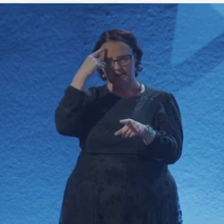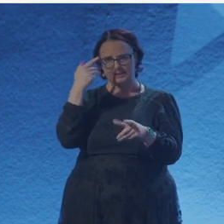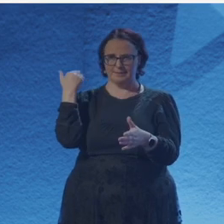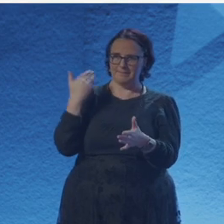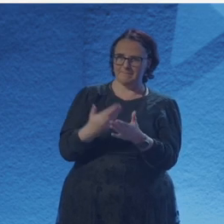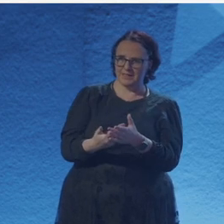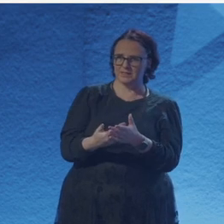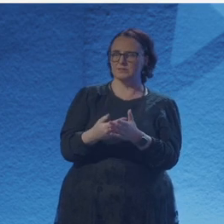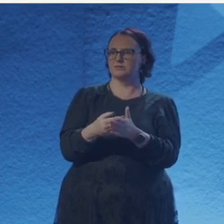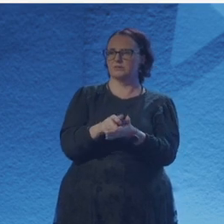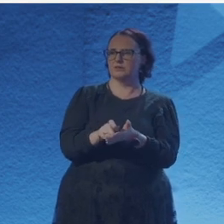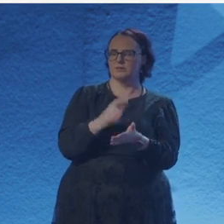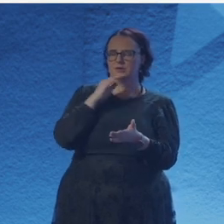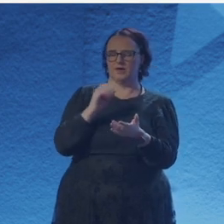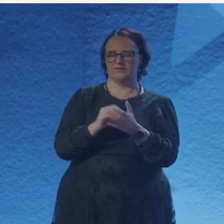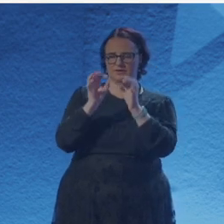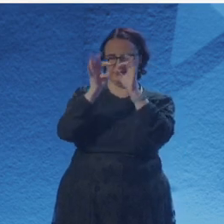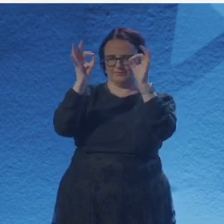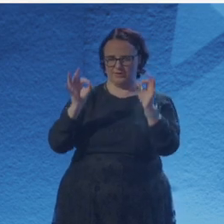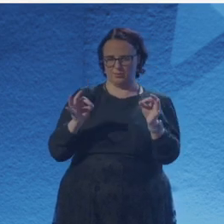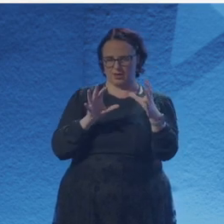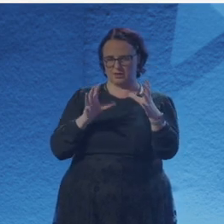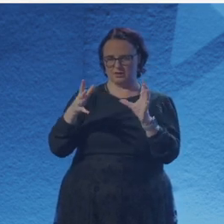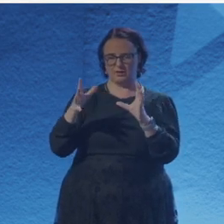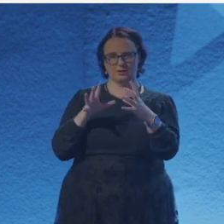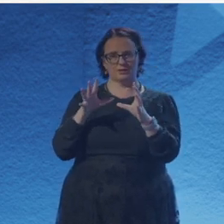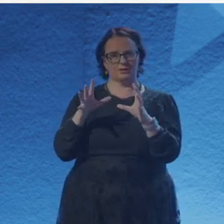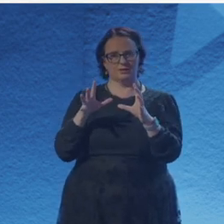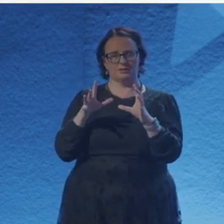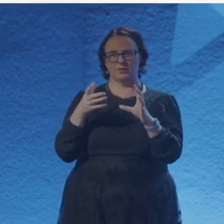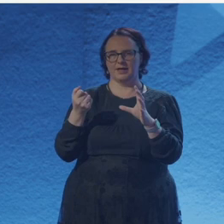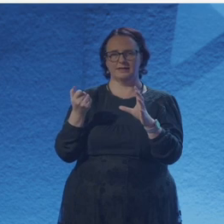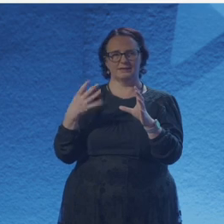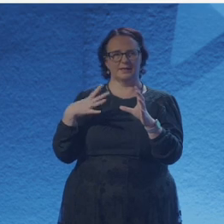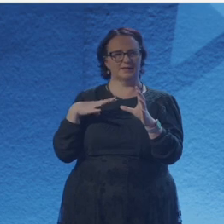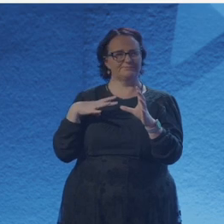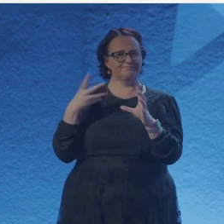form, and will make something in that form. And having those structural,